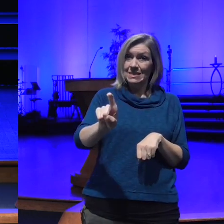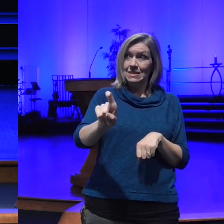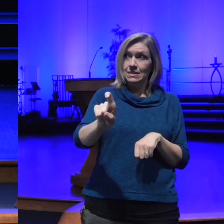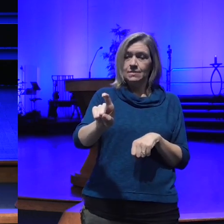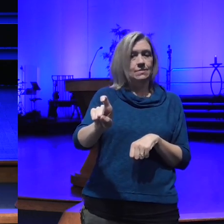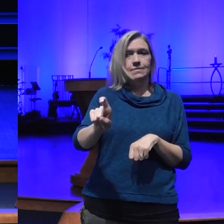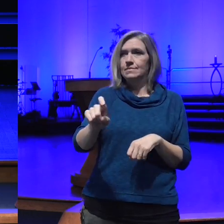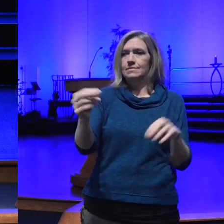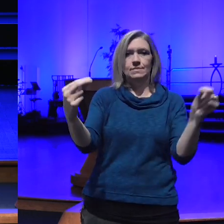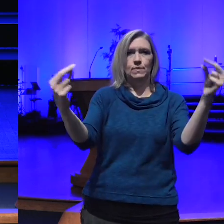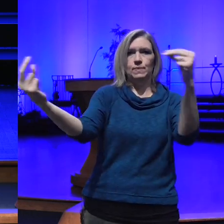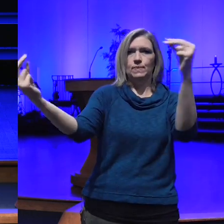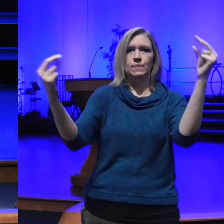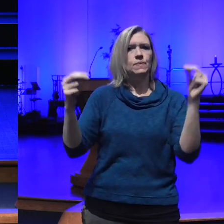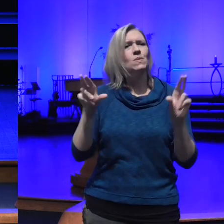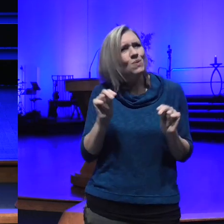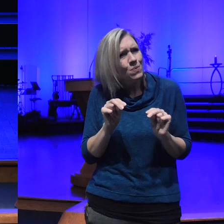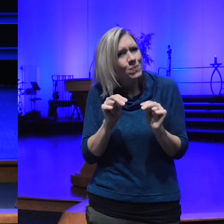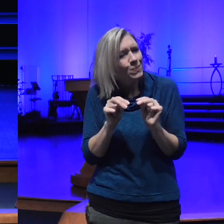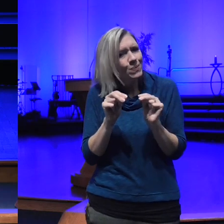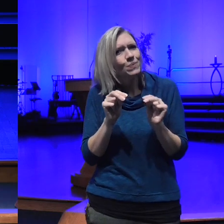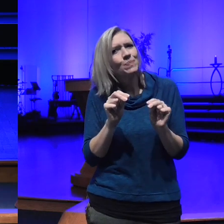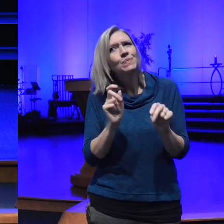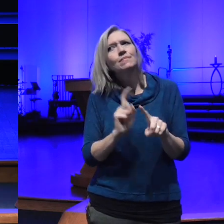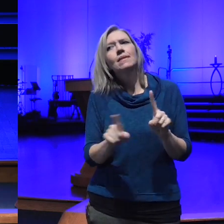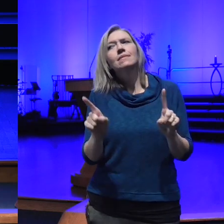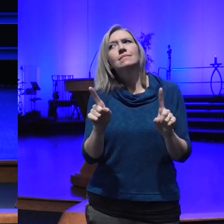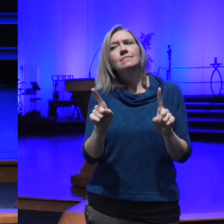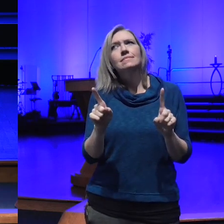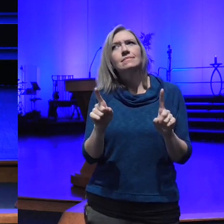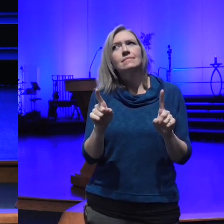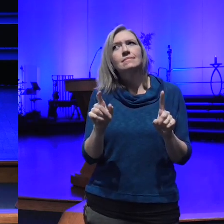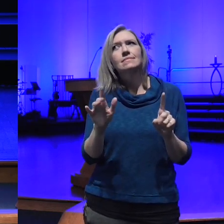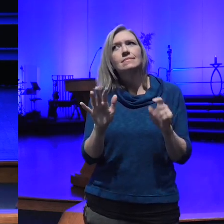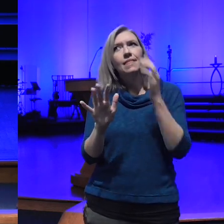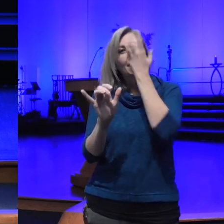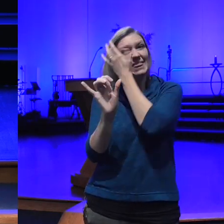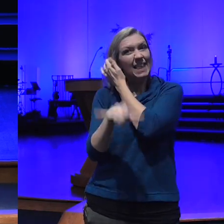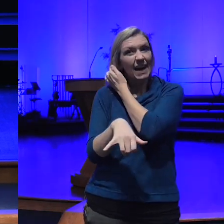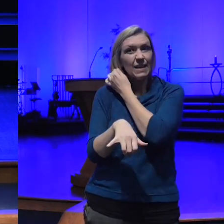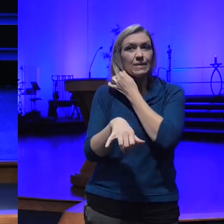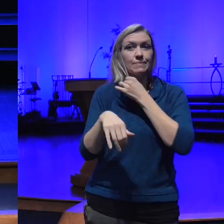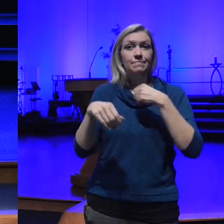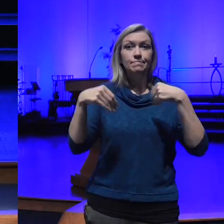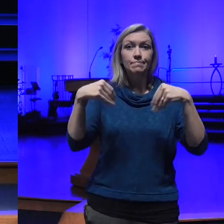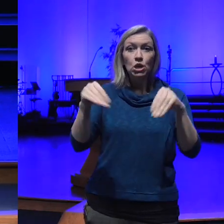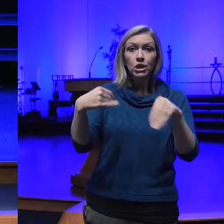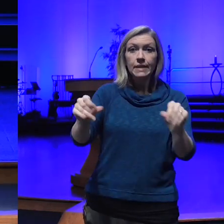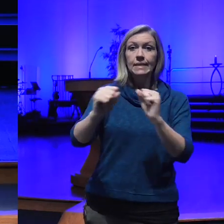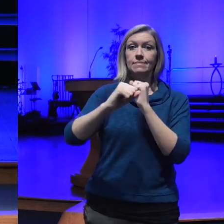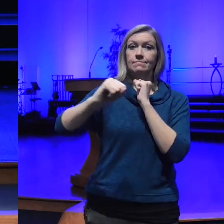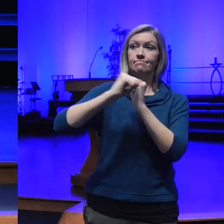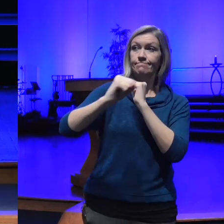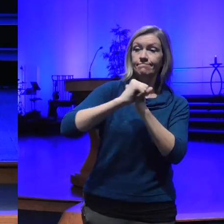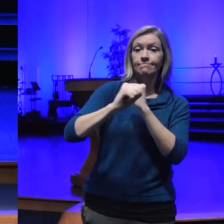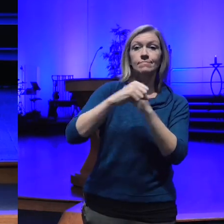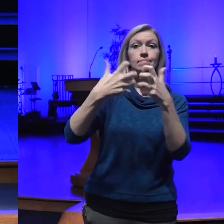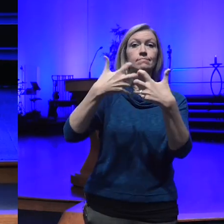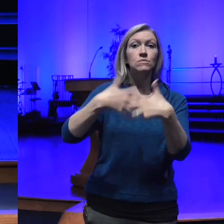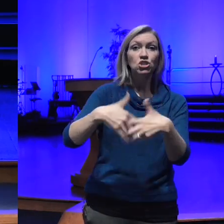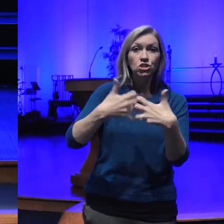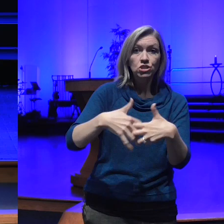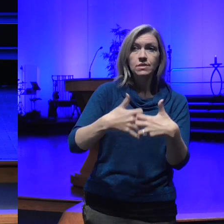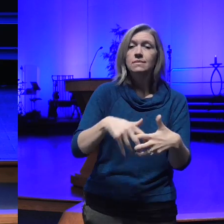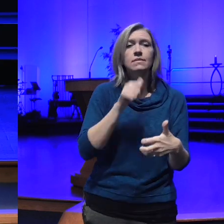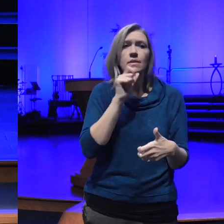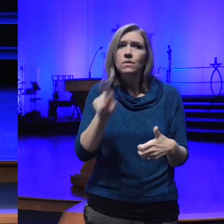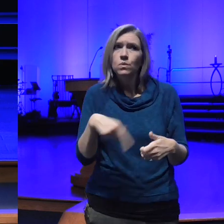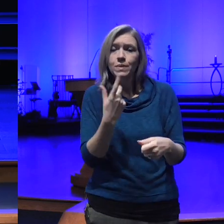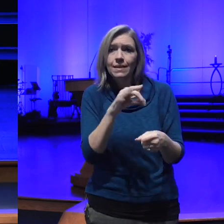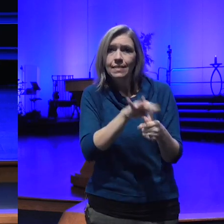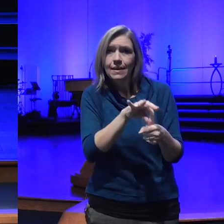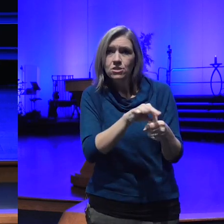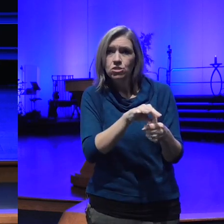no no but a lot of that marketing machine not only about the election cycle but about the World At